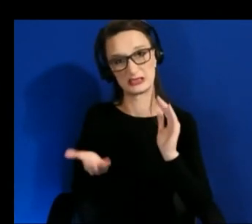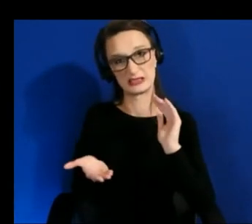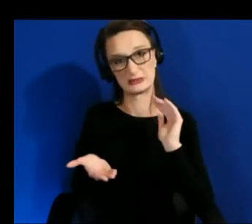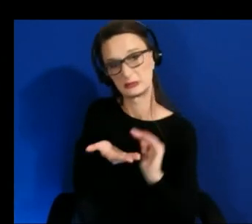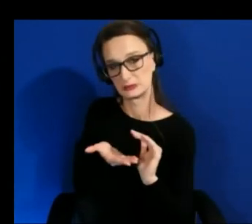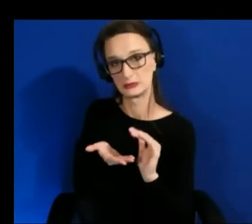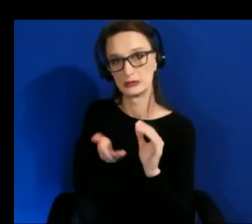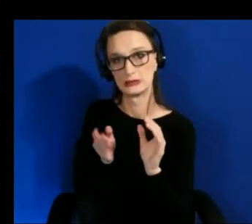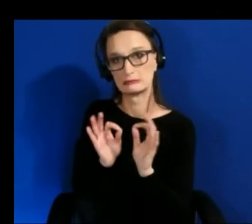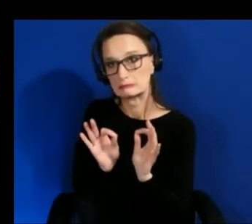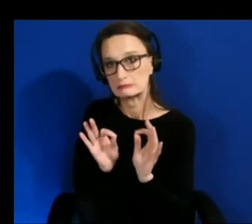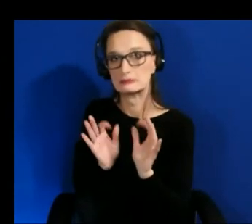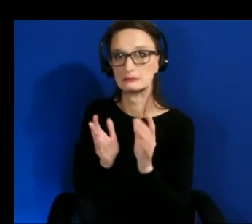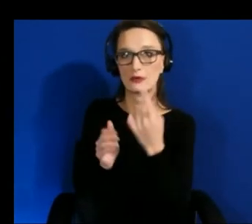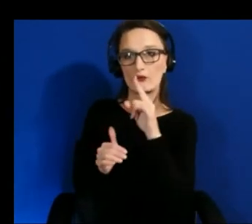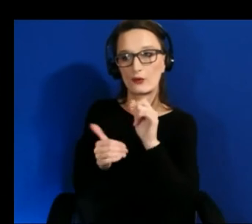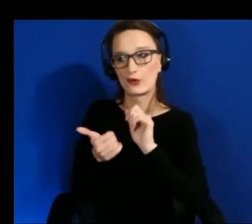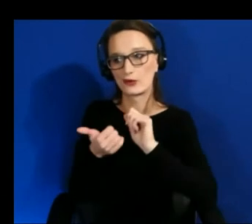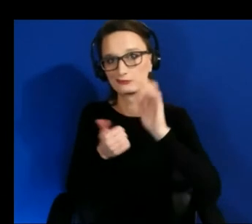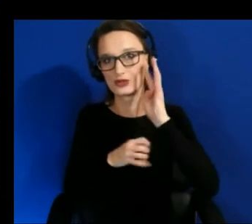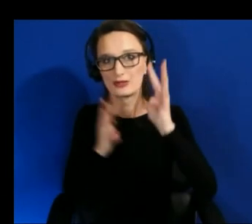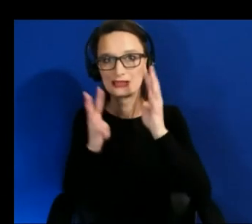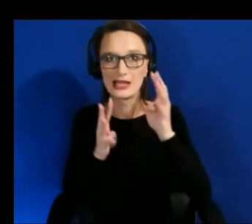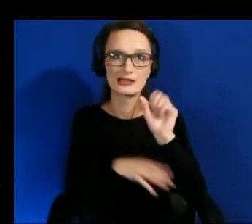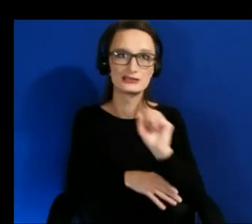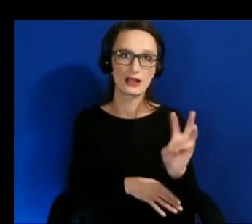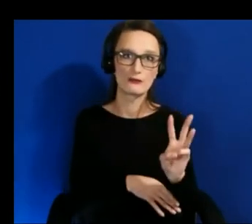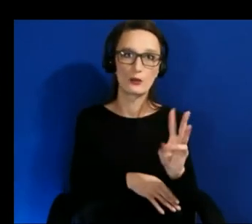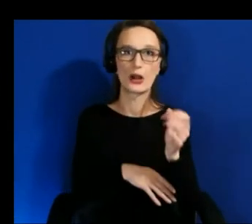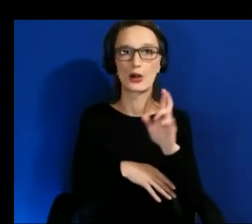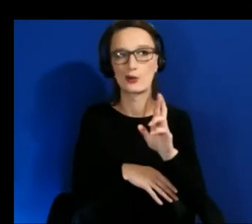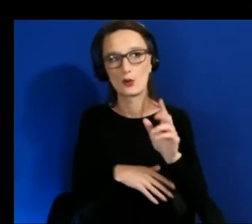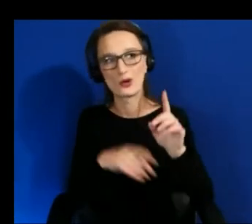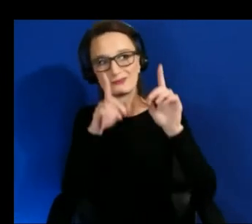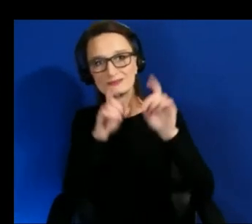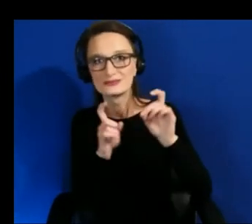create some software or to create some prototypes and actually have people try them out in their